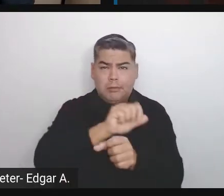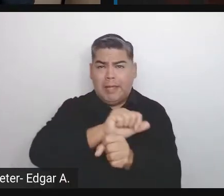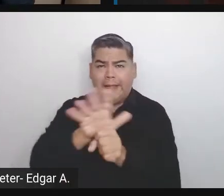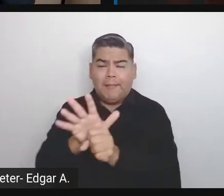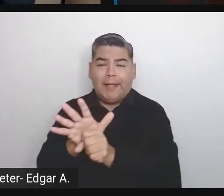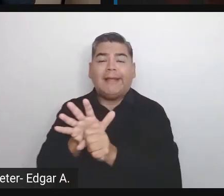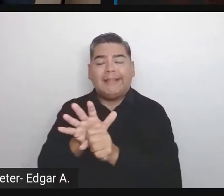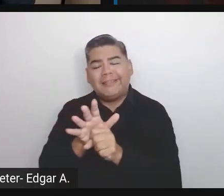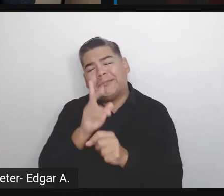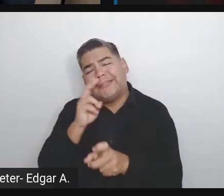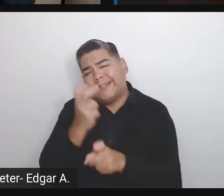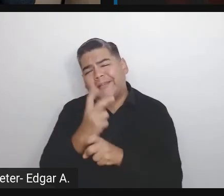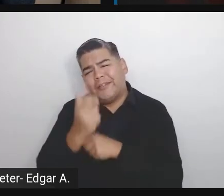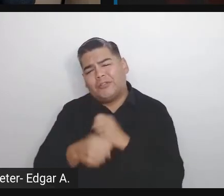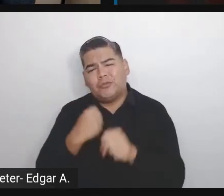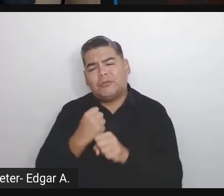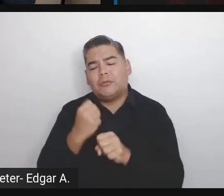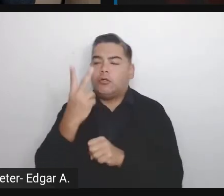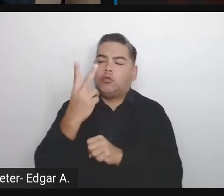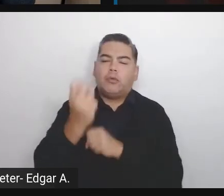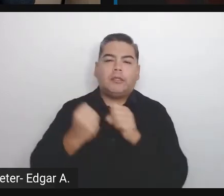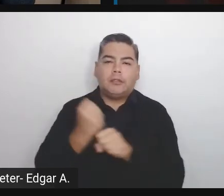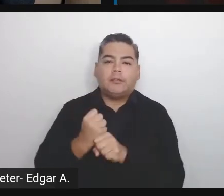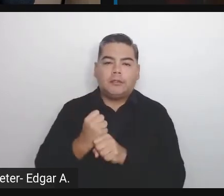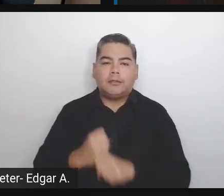WordCamp Europe was one big hug fest. That's it.